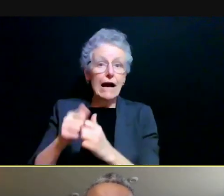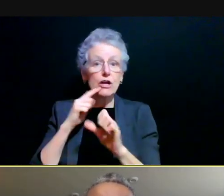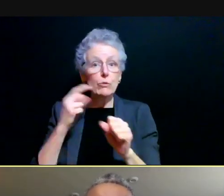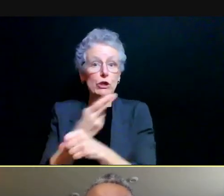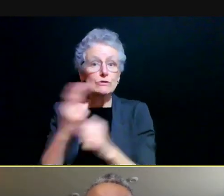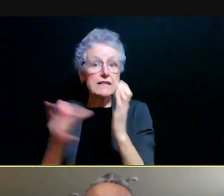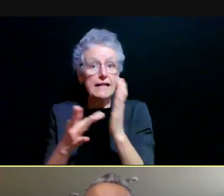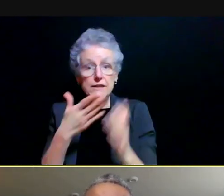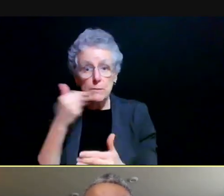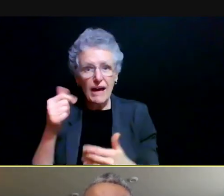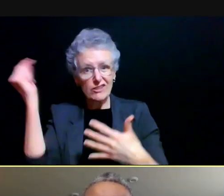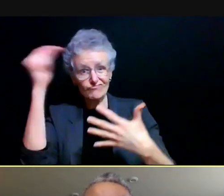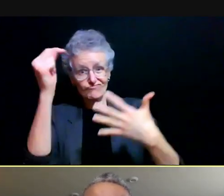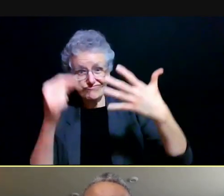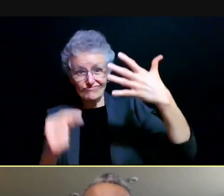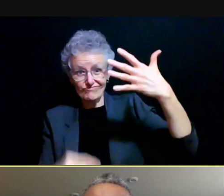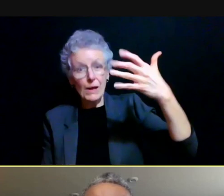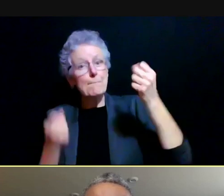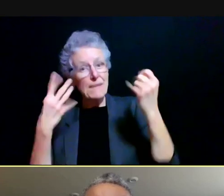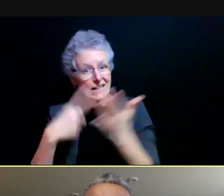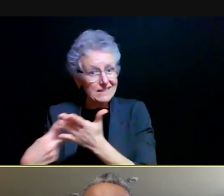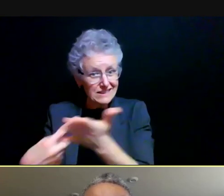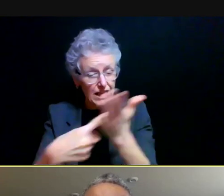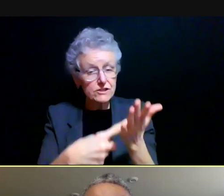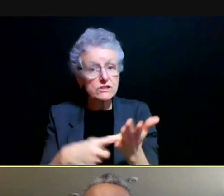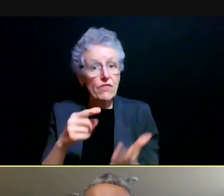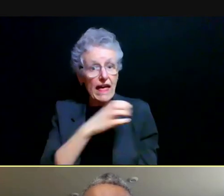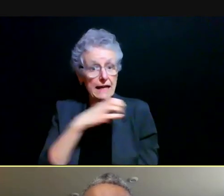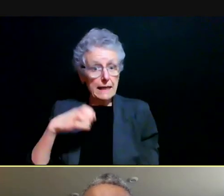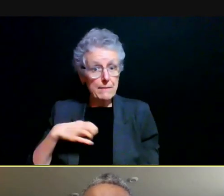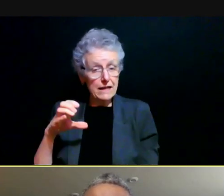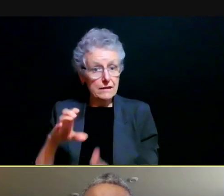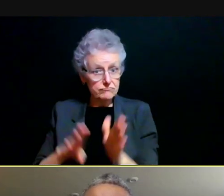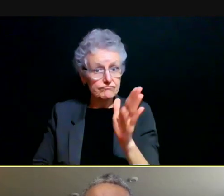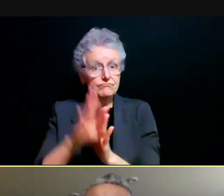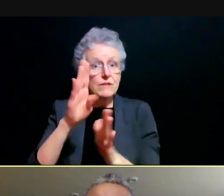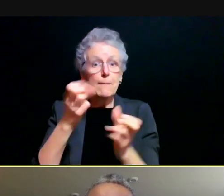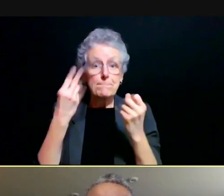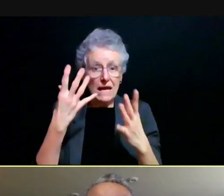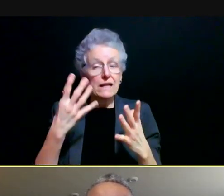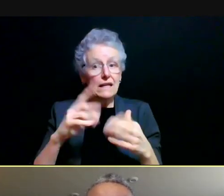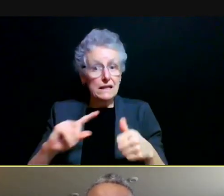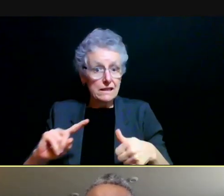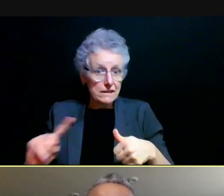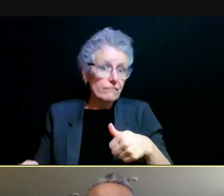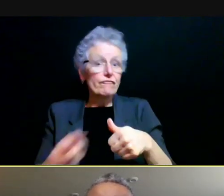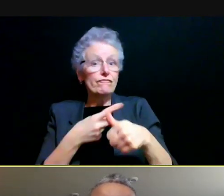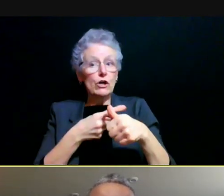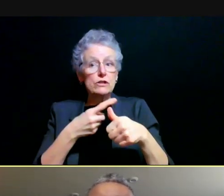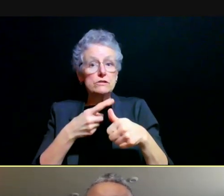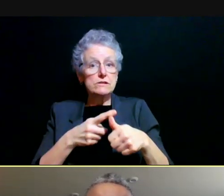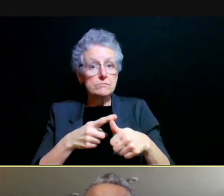And they'd been at, they've developed a number of initial approaches and they've been at shopping malls around and getting